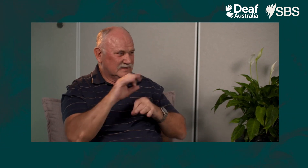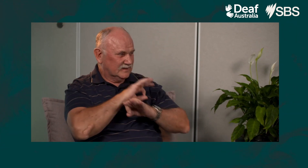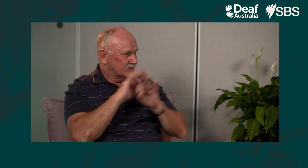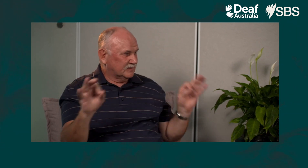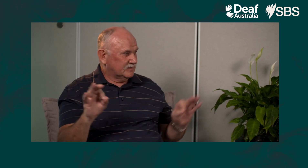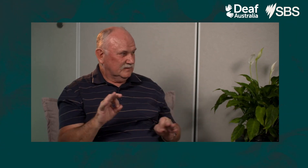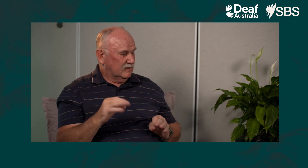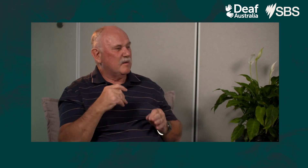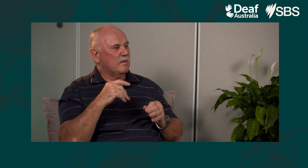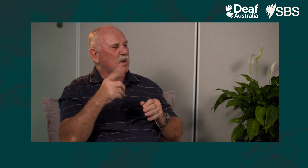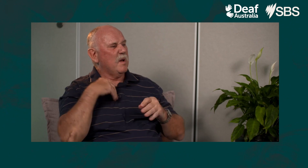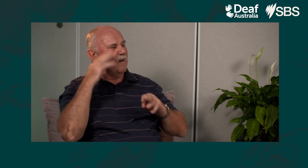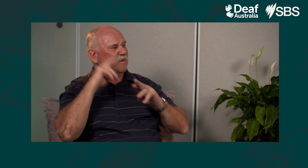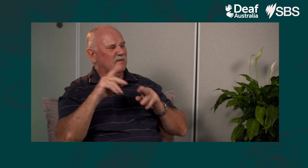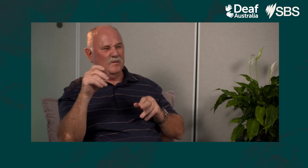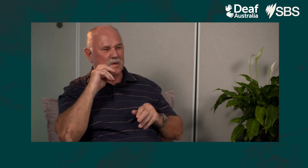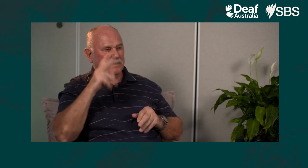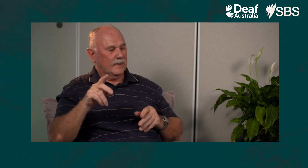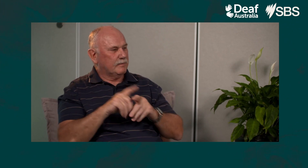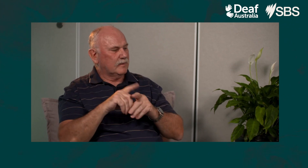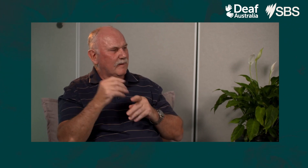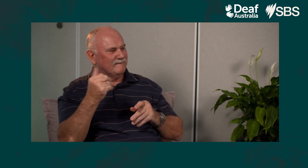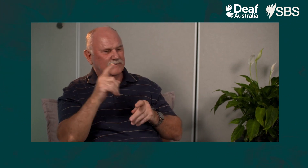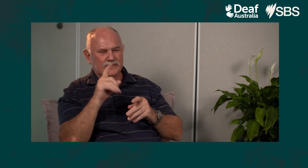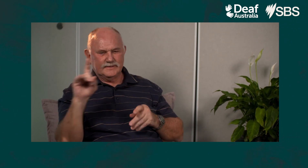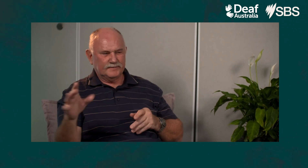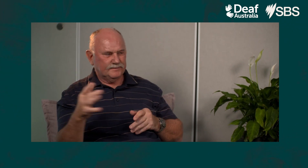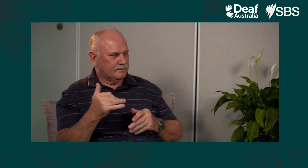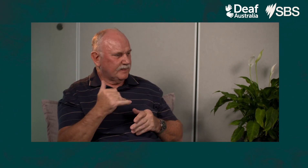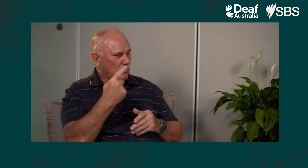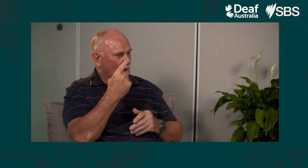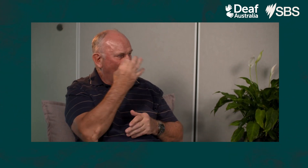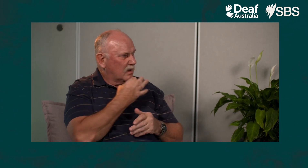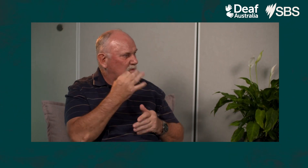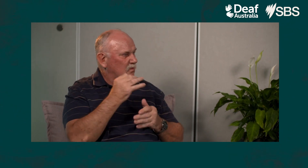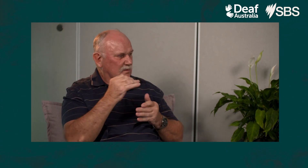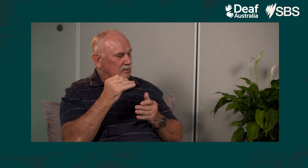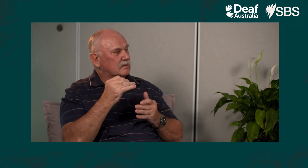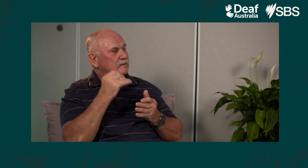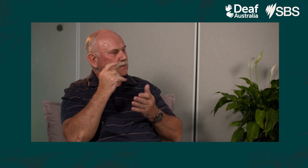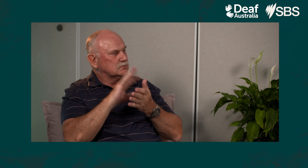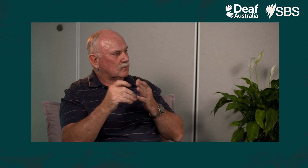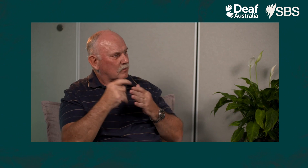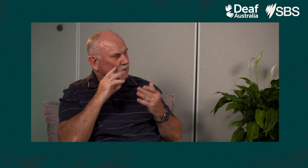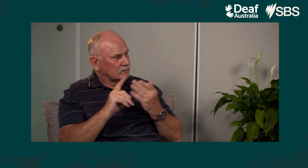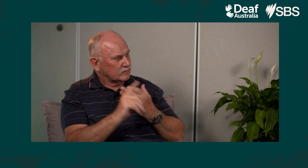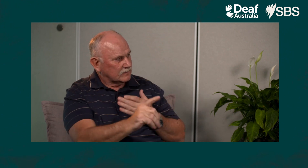My parents generally every hour or so, would probably check on us in the other room